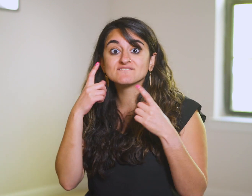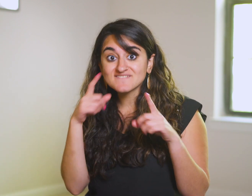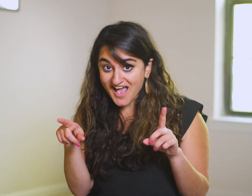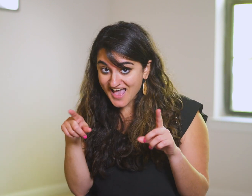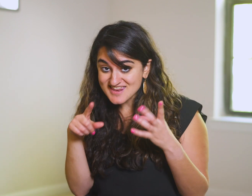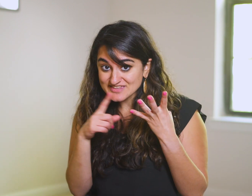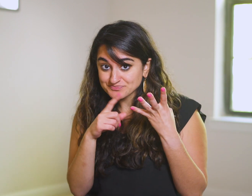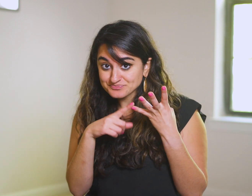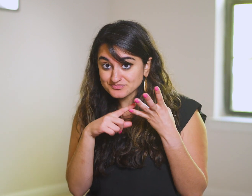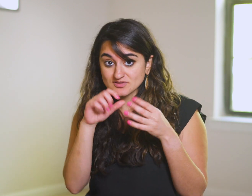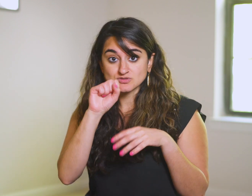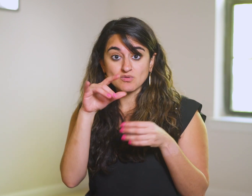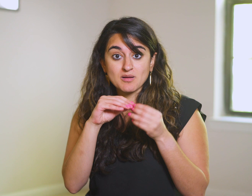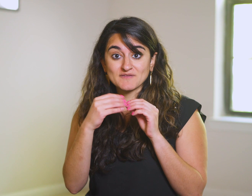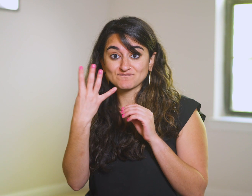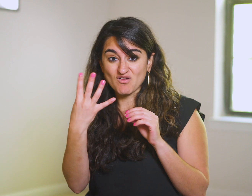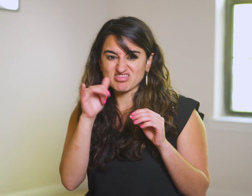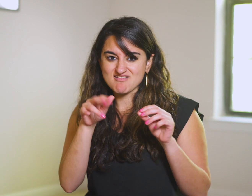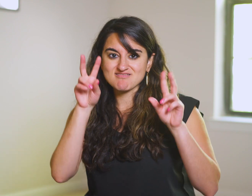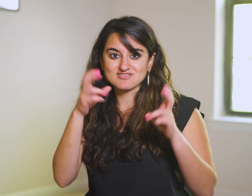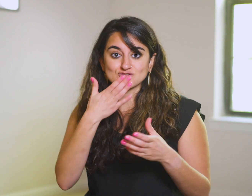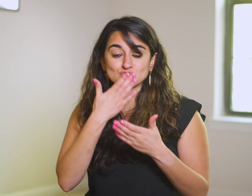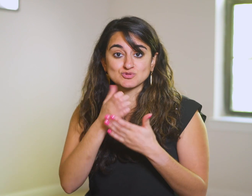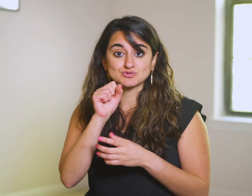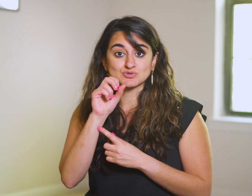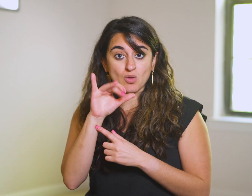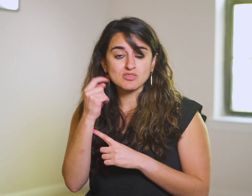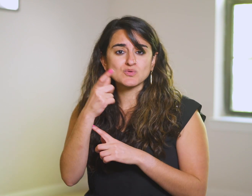Finally, there’s soil number four, the good soil—